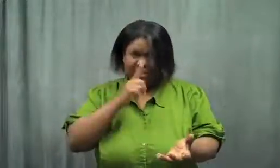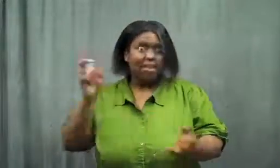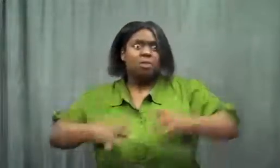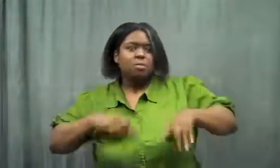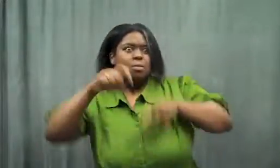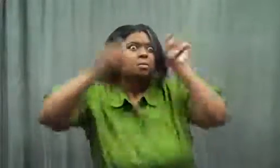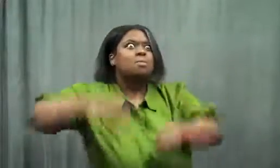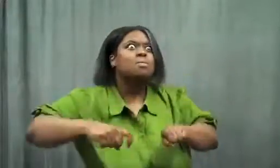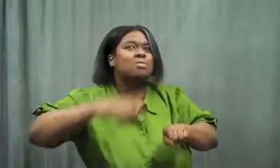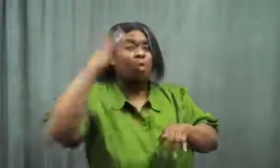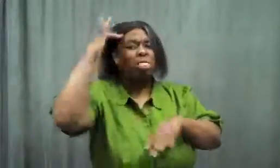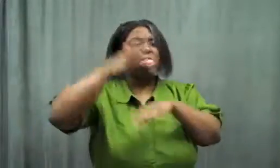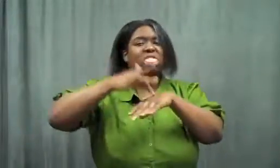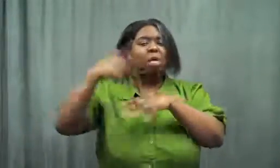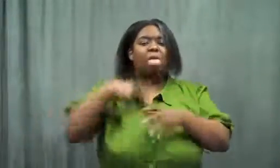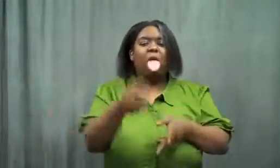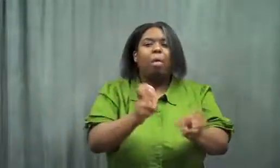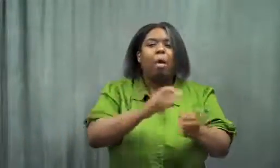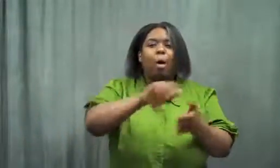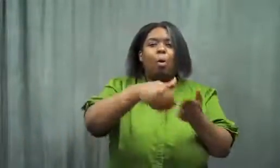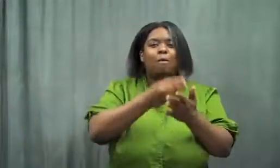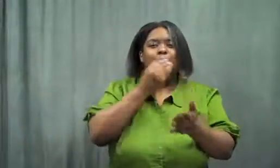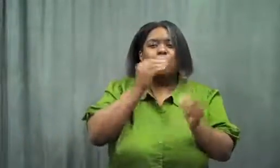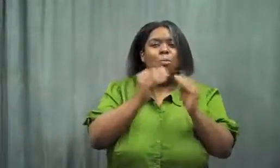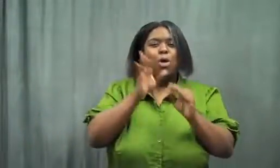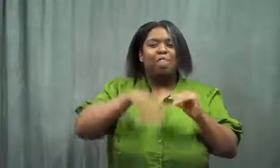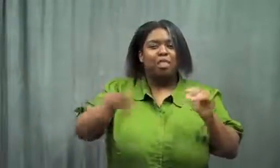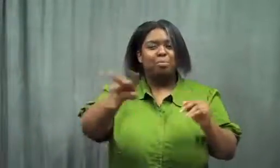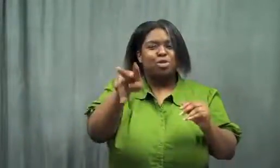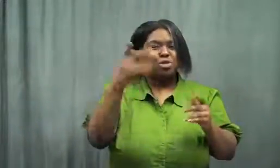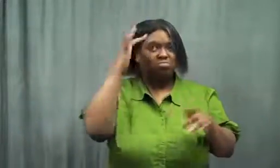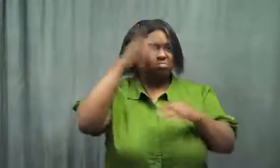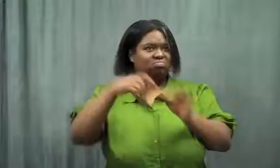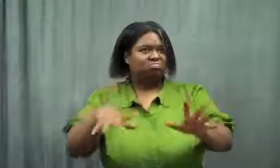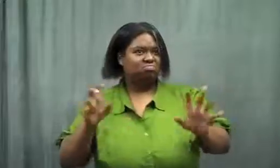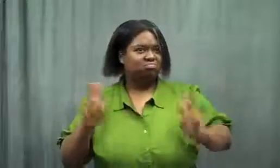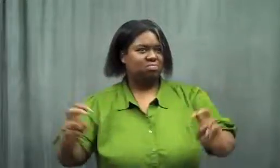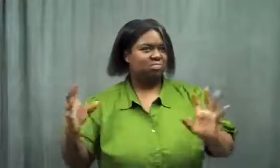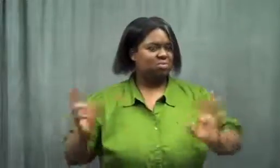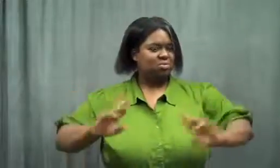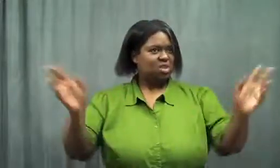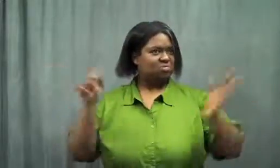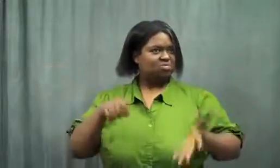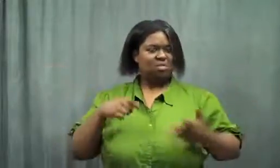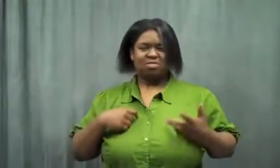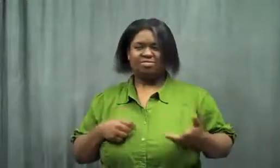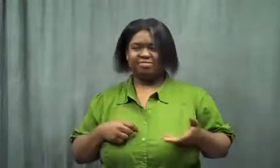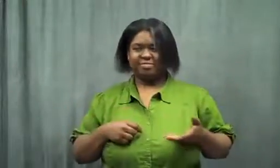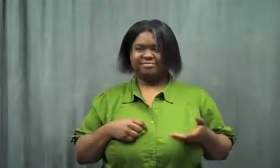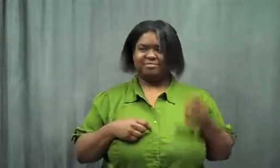My sisters rushed to the table so I wouldn't eat more than they did.